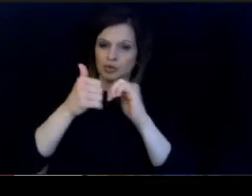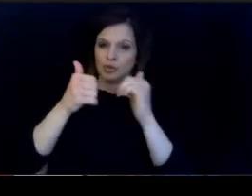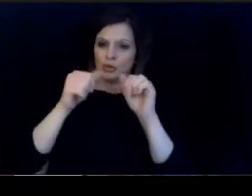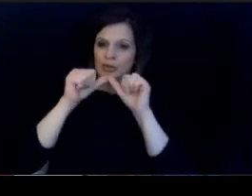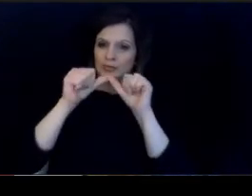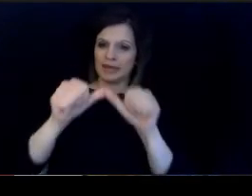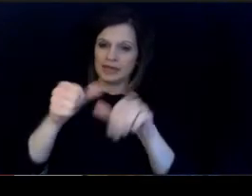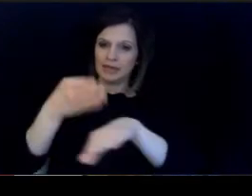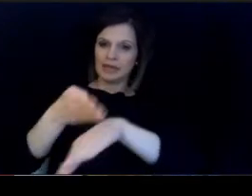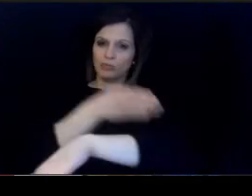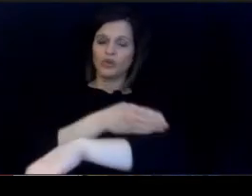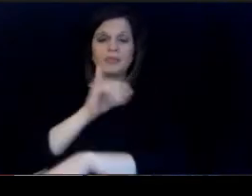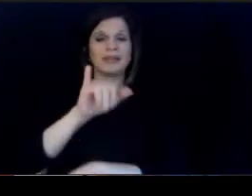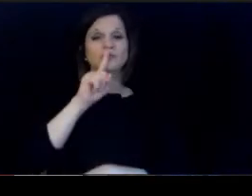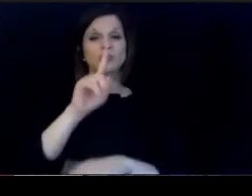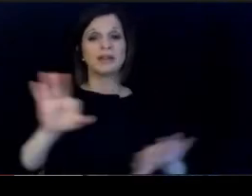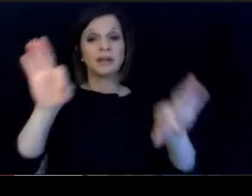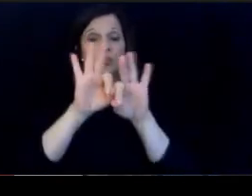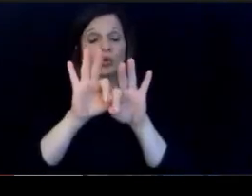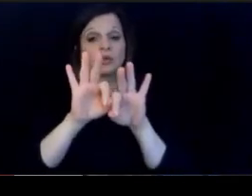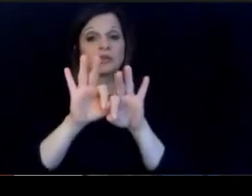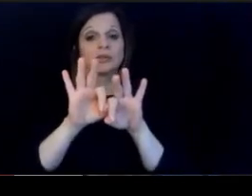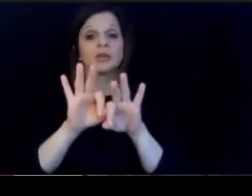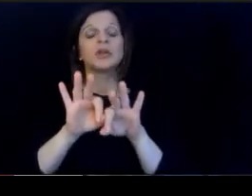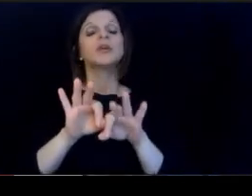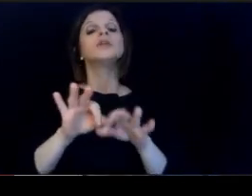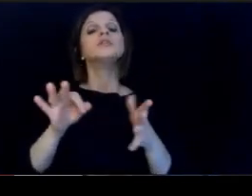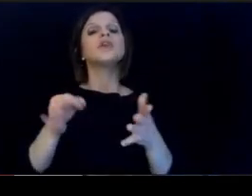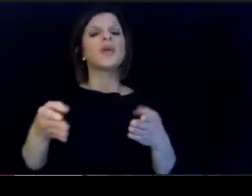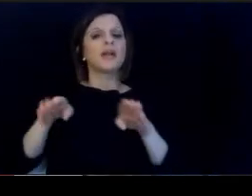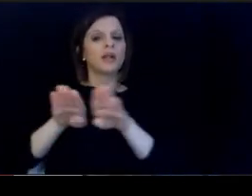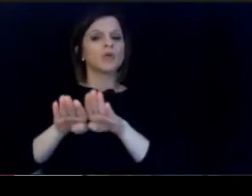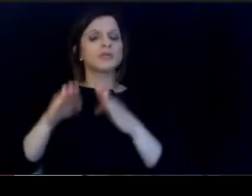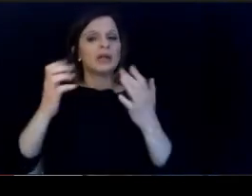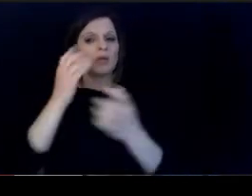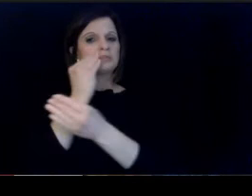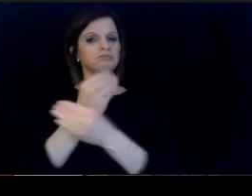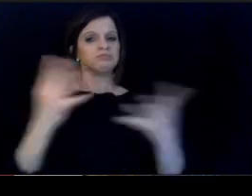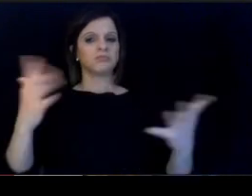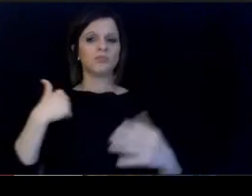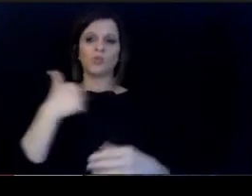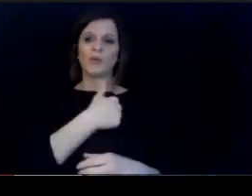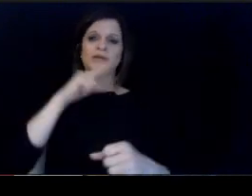improvement, that's crucial. So in conclusion, I just want to tell you we're dedicated.